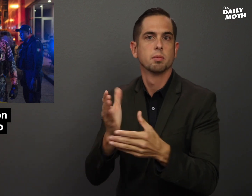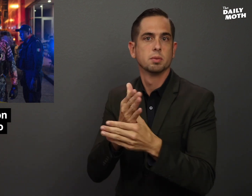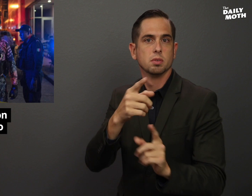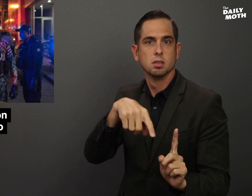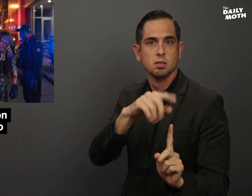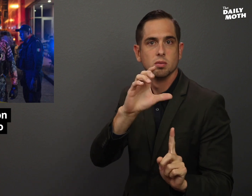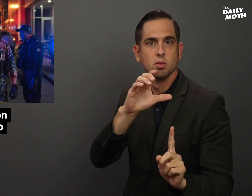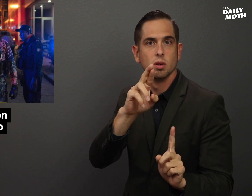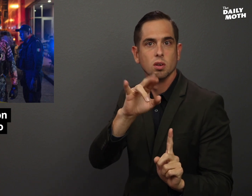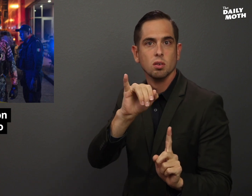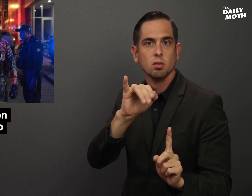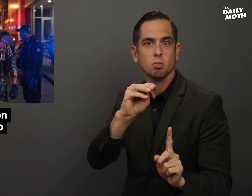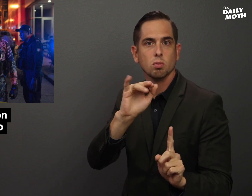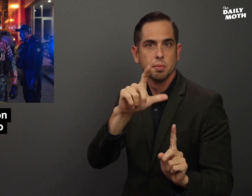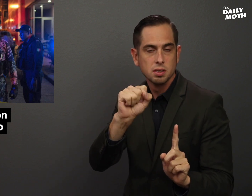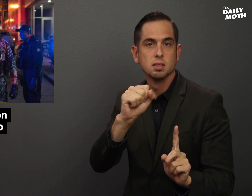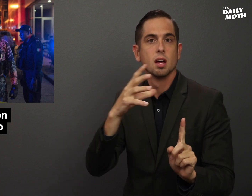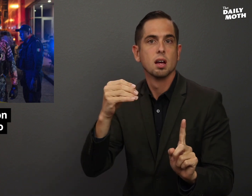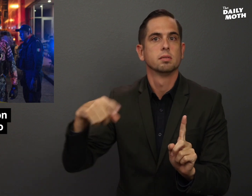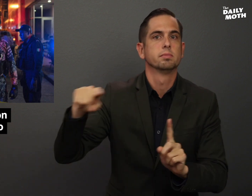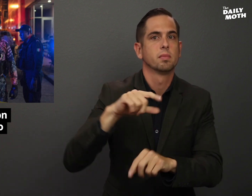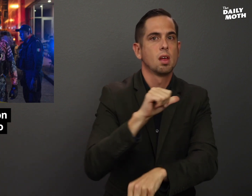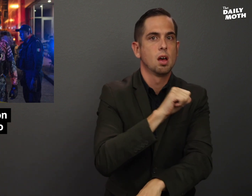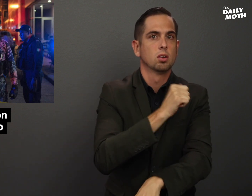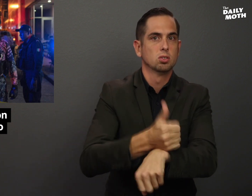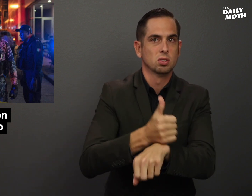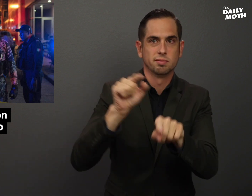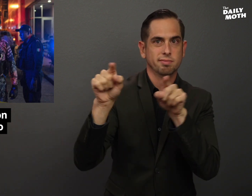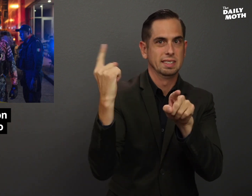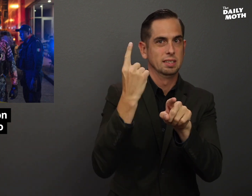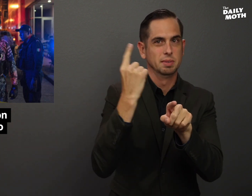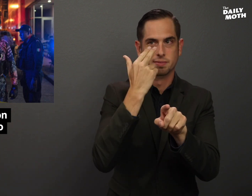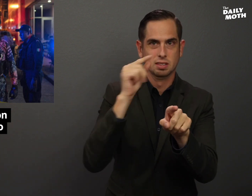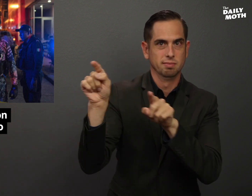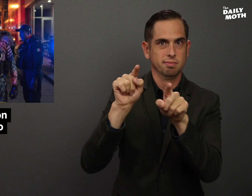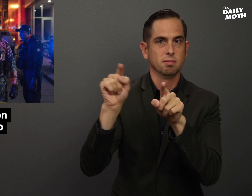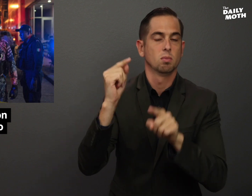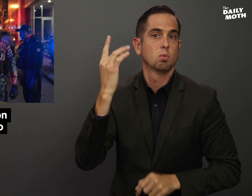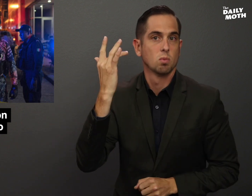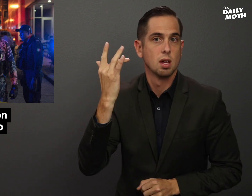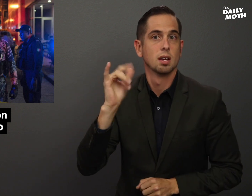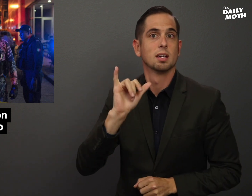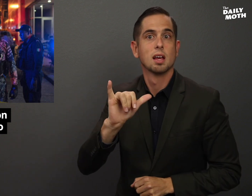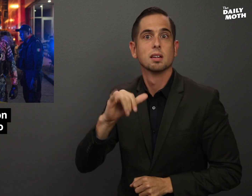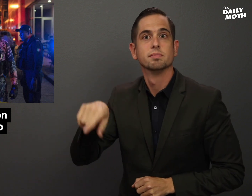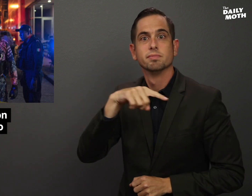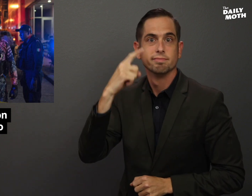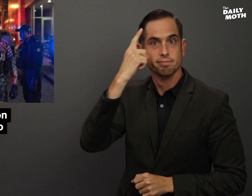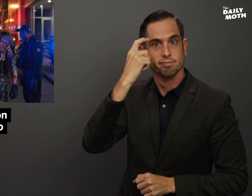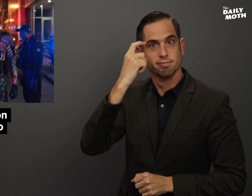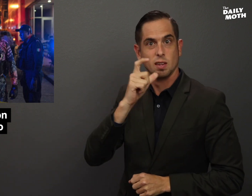between the criminals and authorities because the alleged